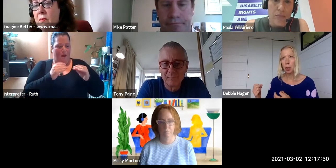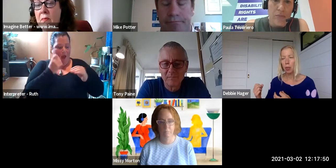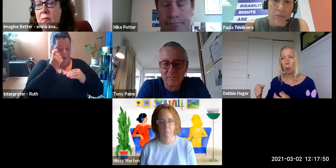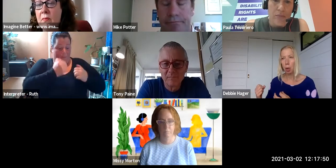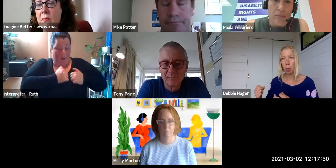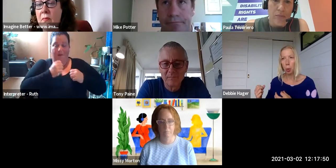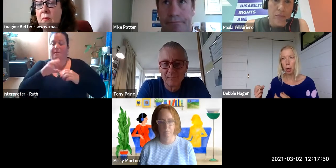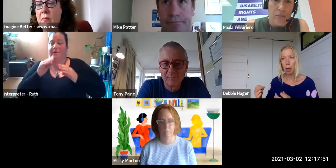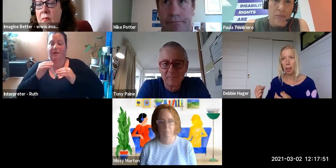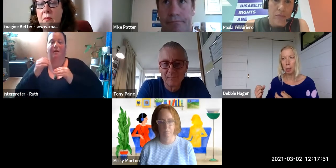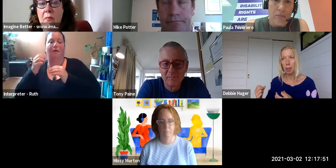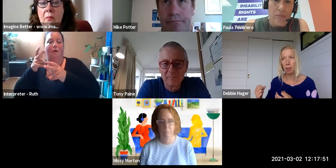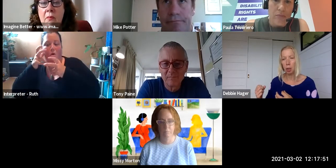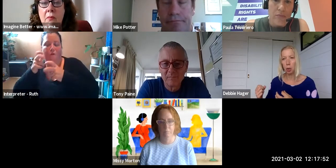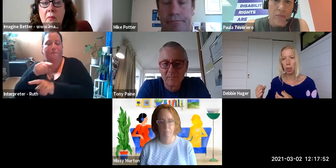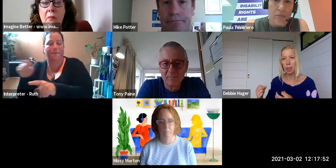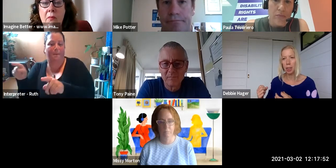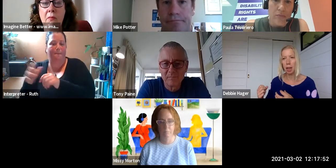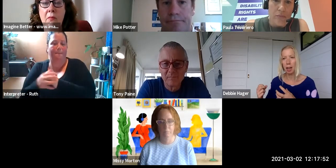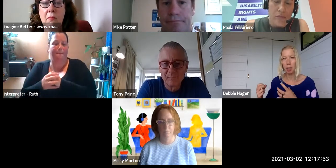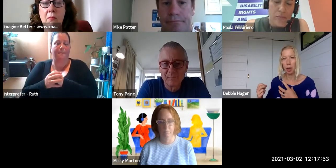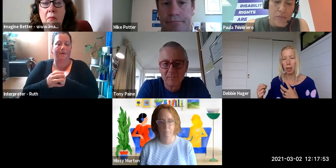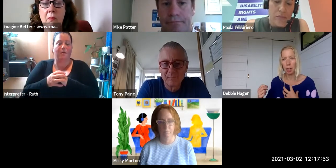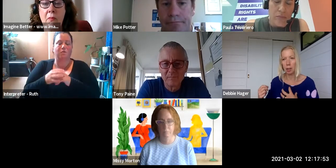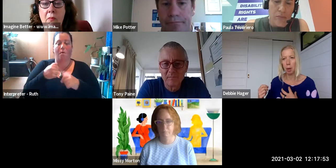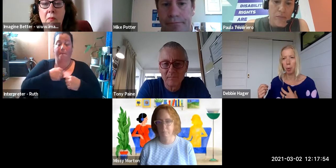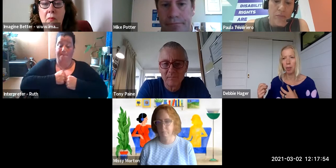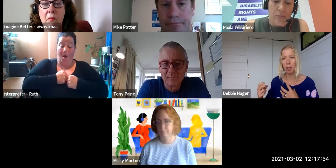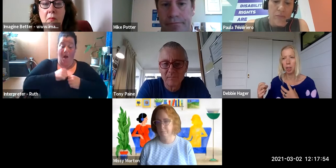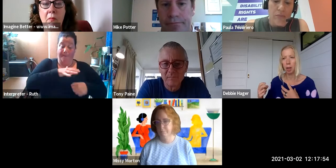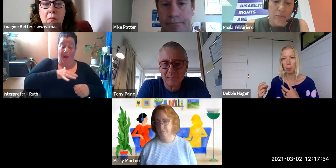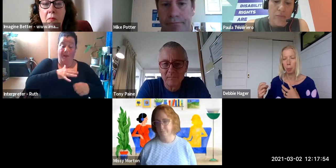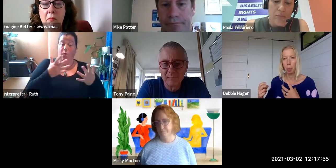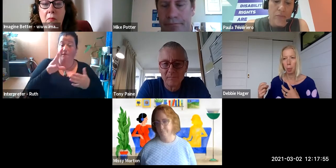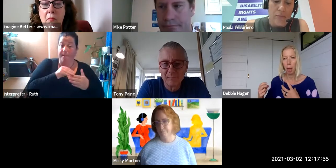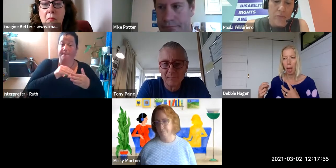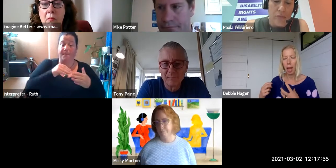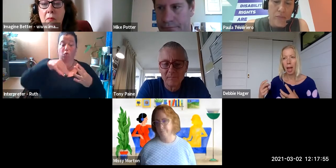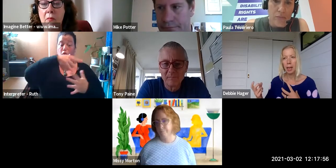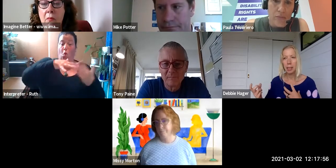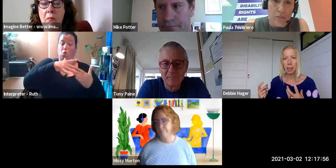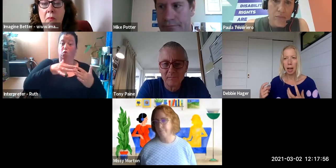So if I'm going to work in the space of social justice I have to recognise my privilege and